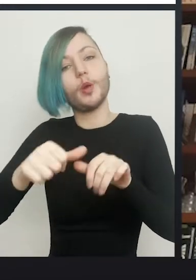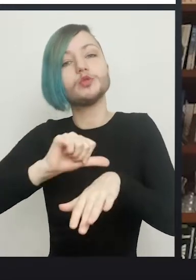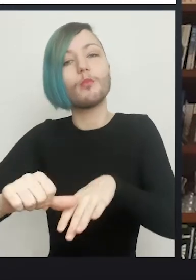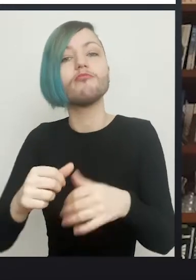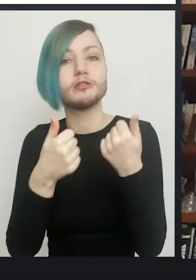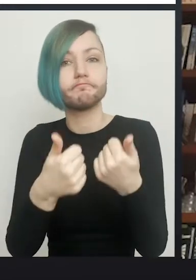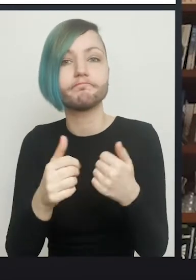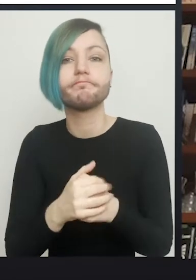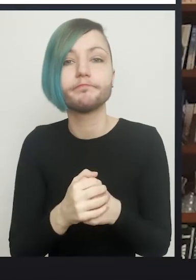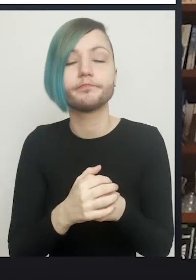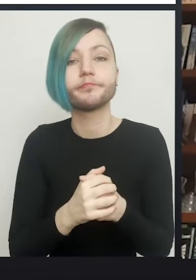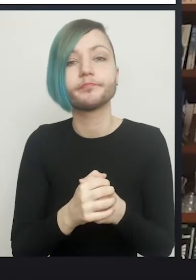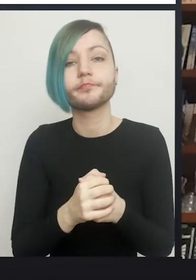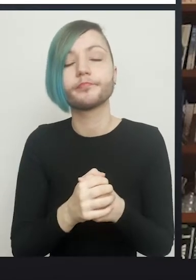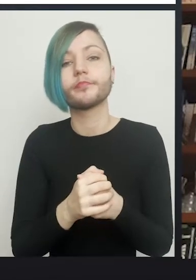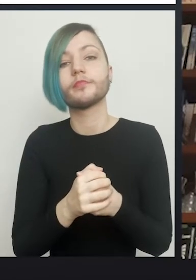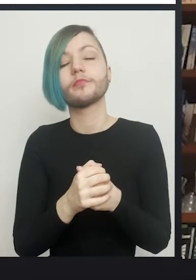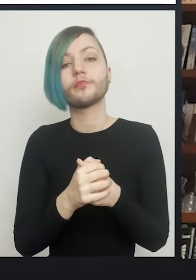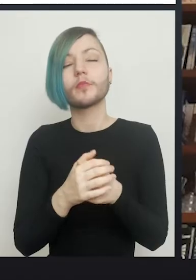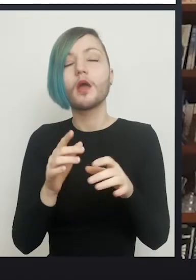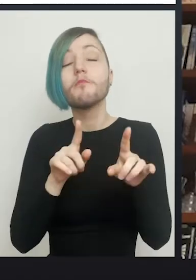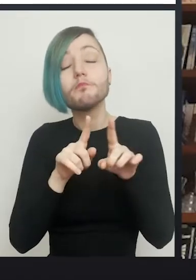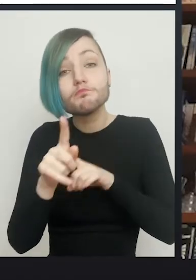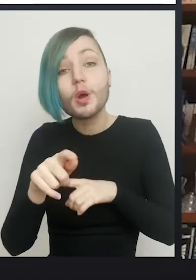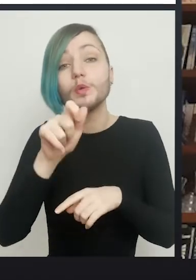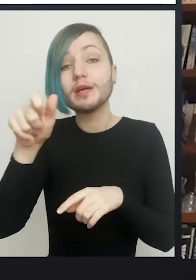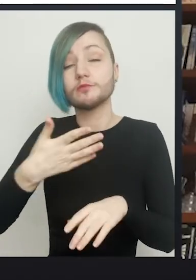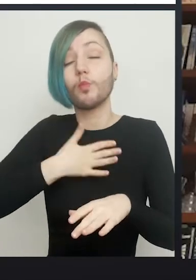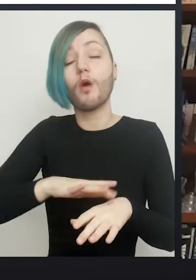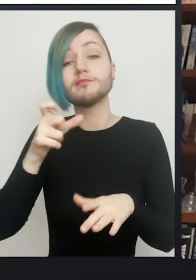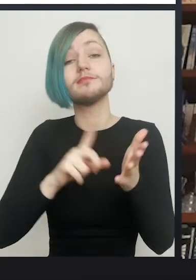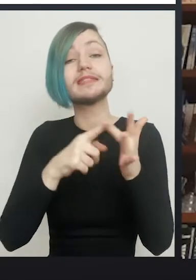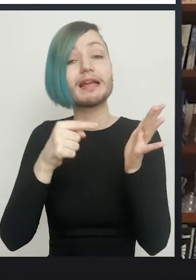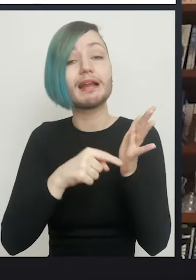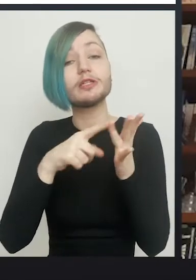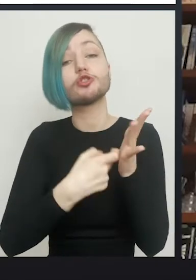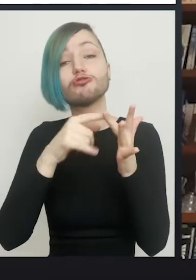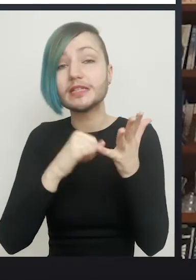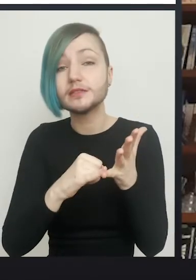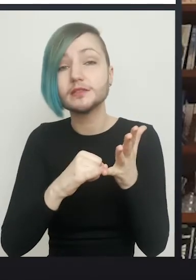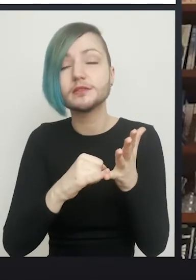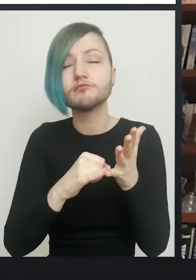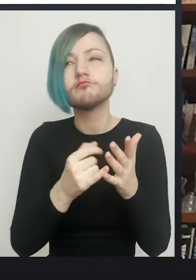The vast majority of patients want a clitoris. There are one or two, who don't. Some of our